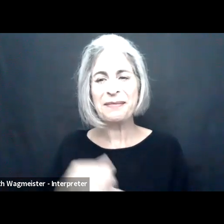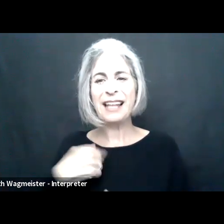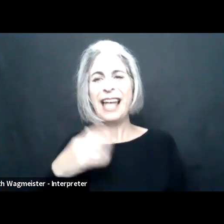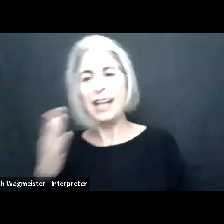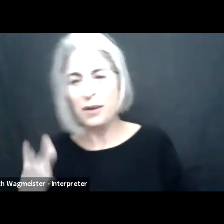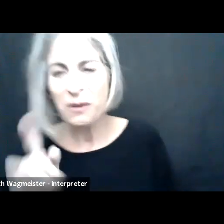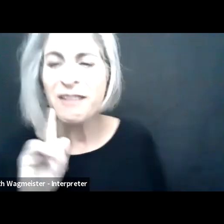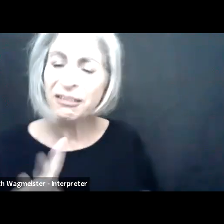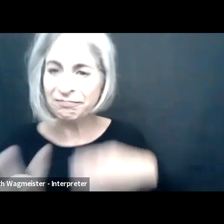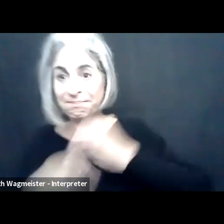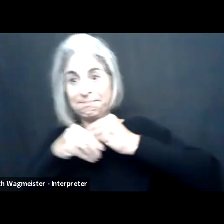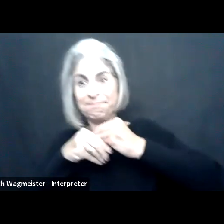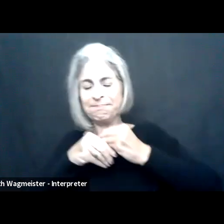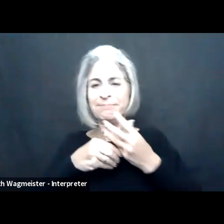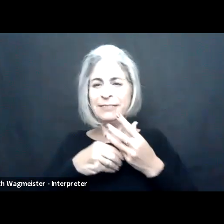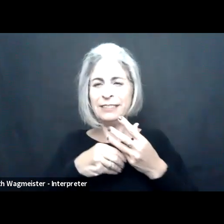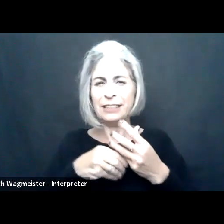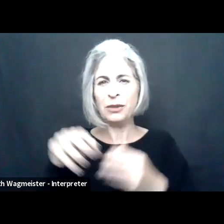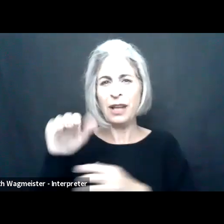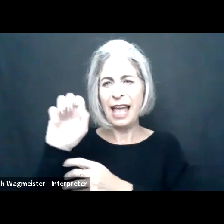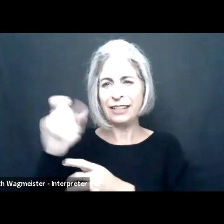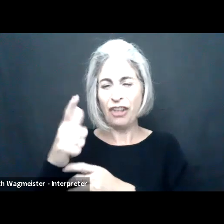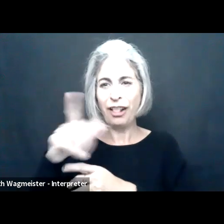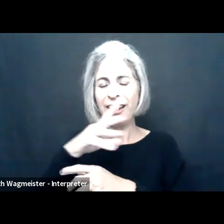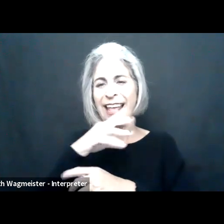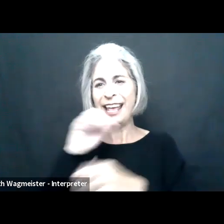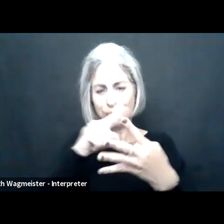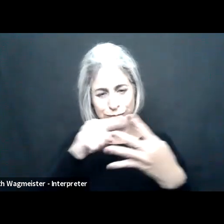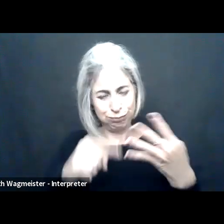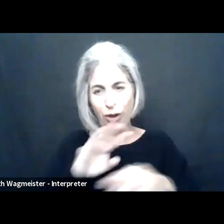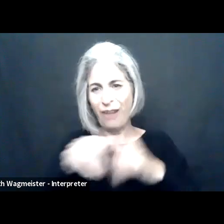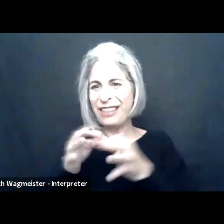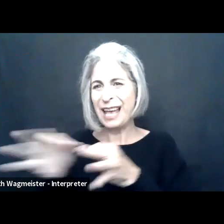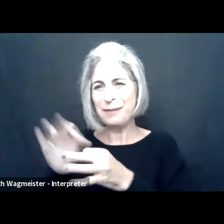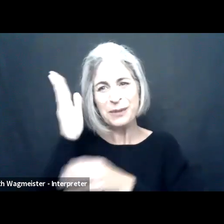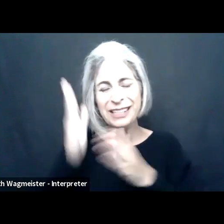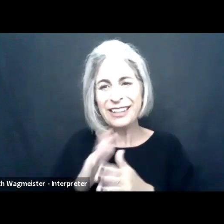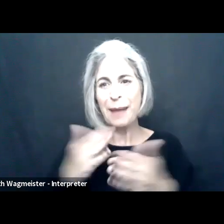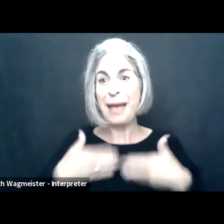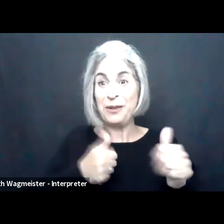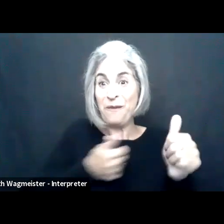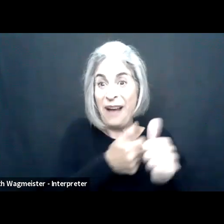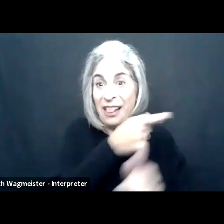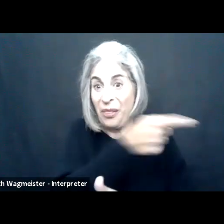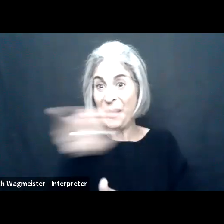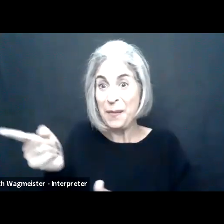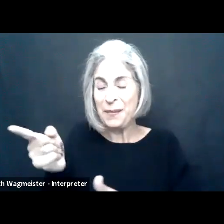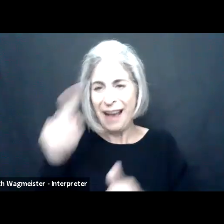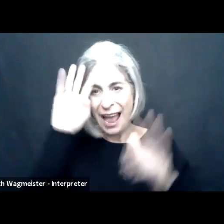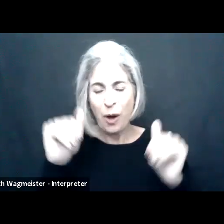light here outside of Boston, Massachusetts, but -- lightning talk